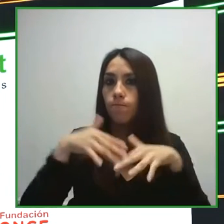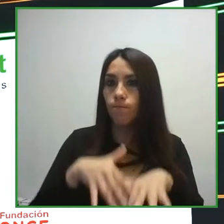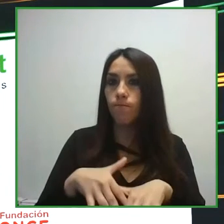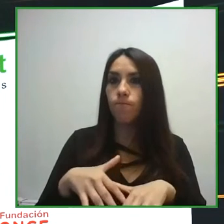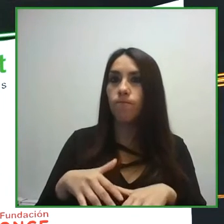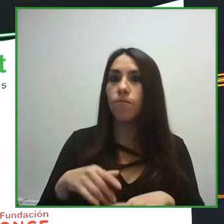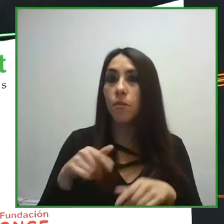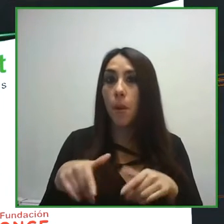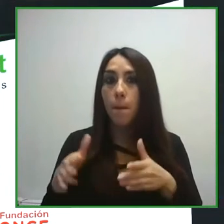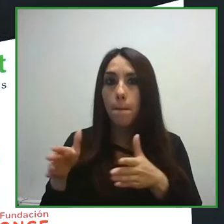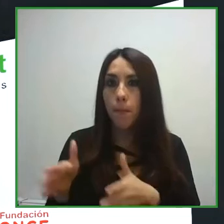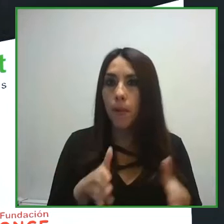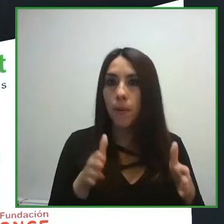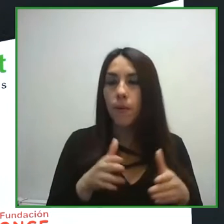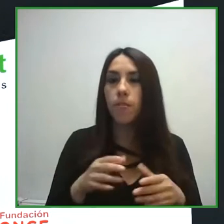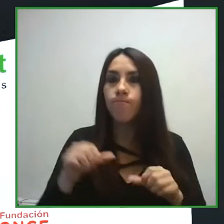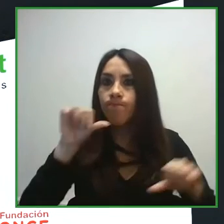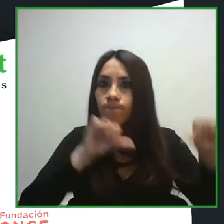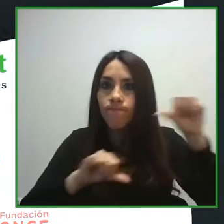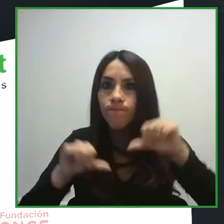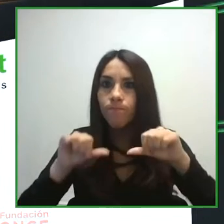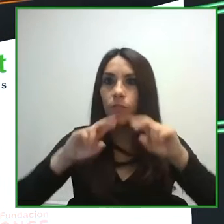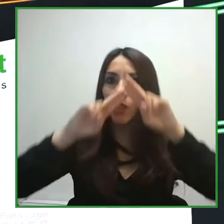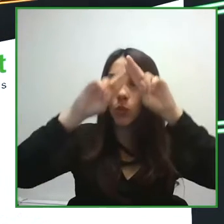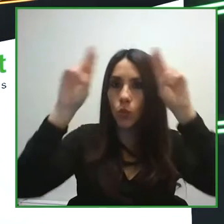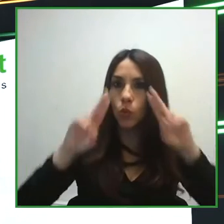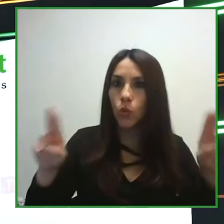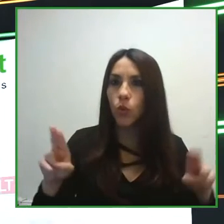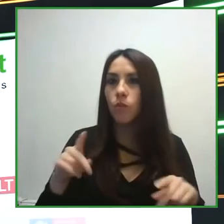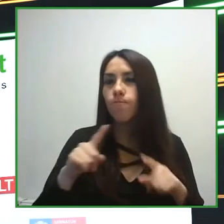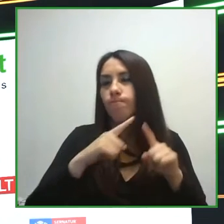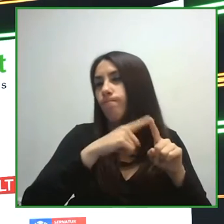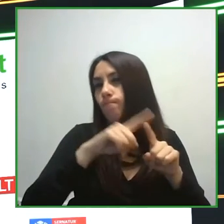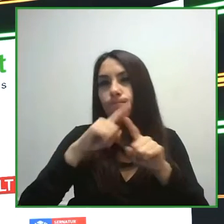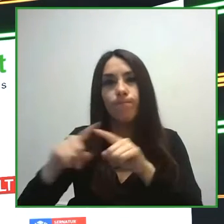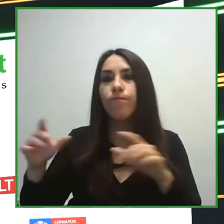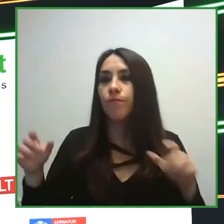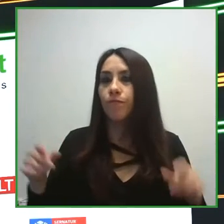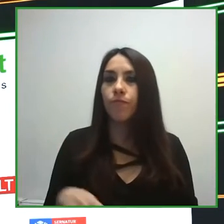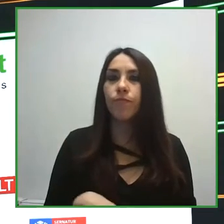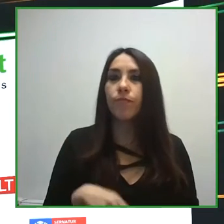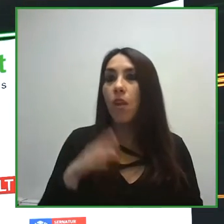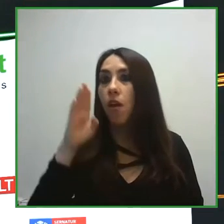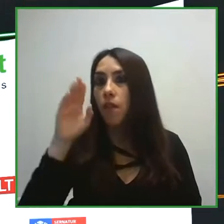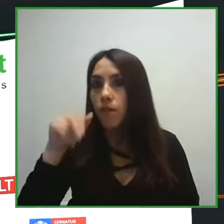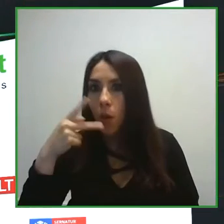the innovation lab of the IGB, Fundación Descubreme and Zero Project.